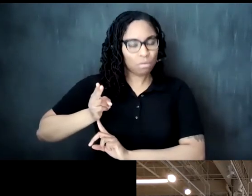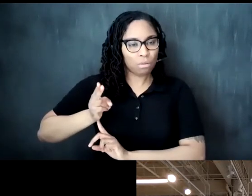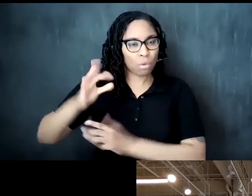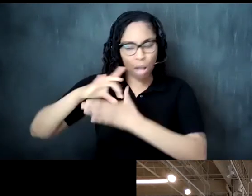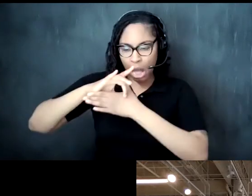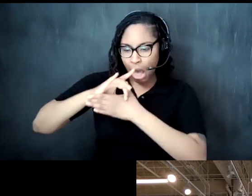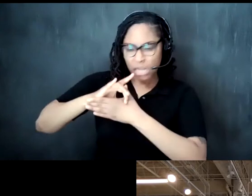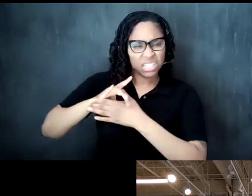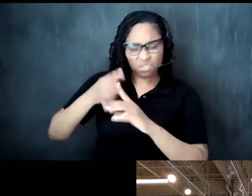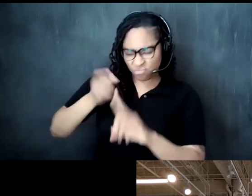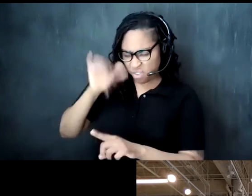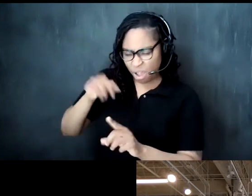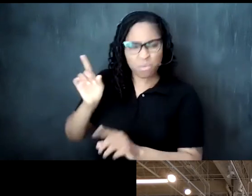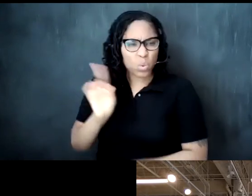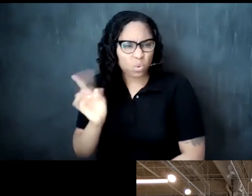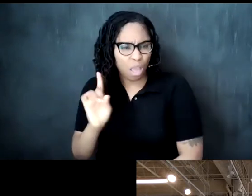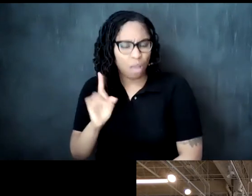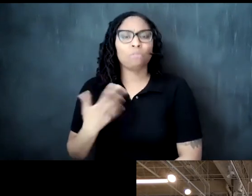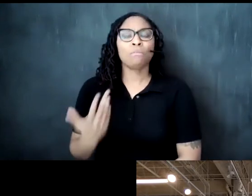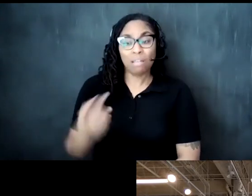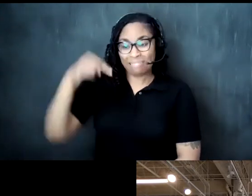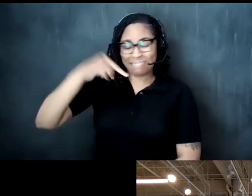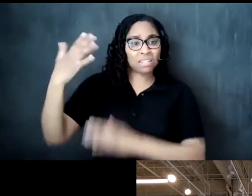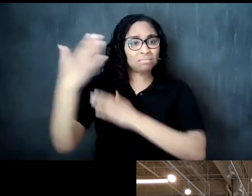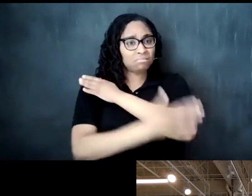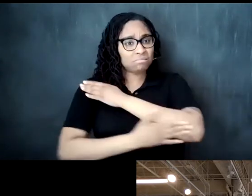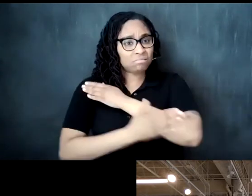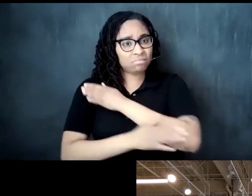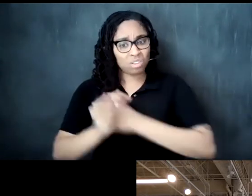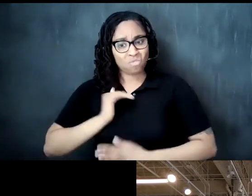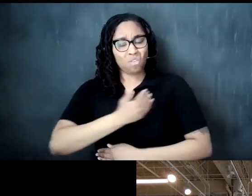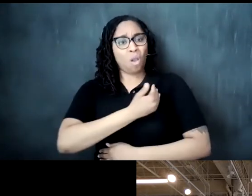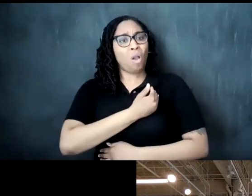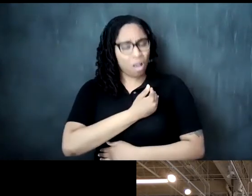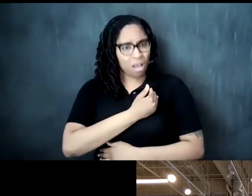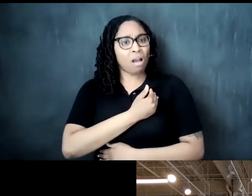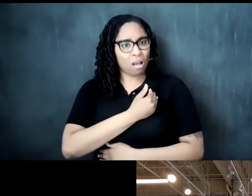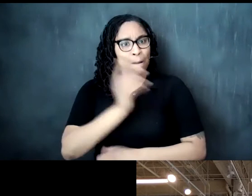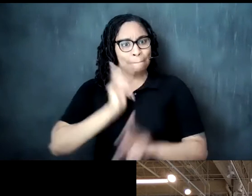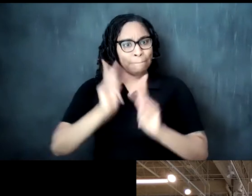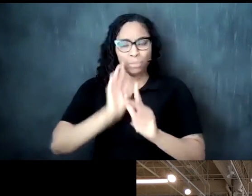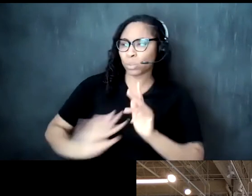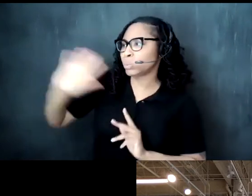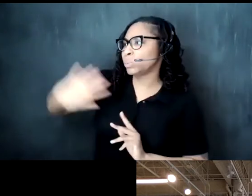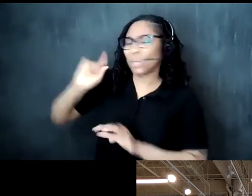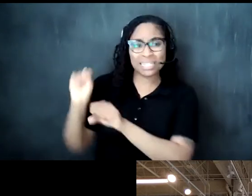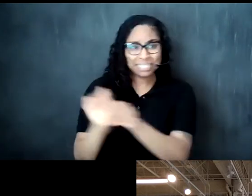and in this country because our ancestors were enslaved much of our practices have been